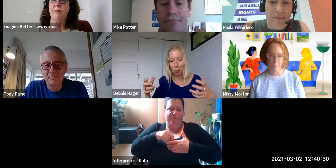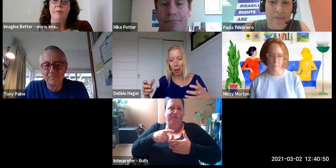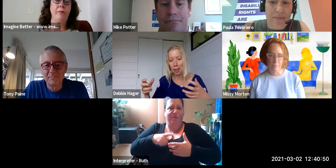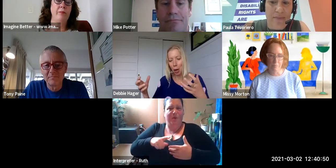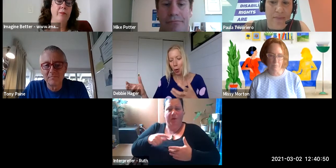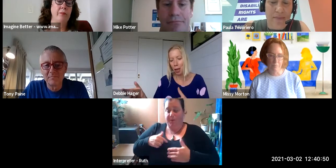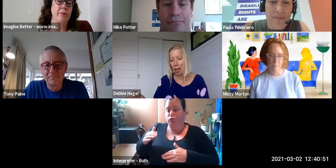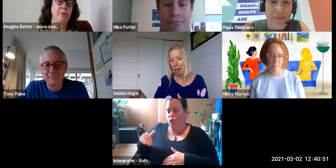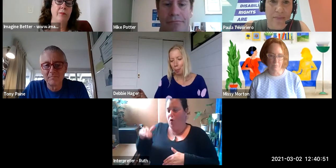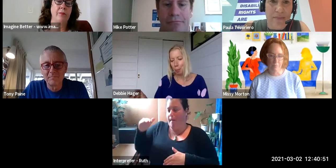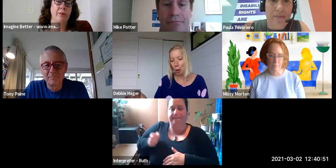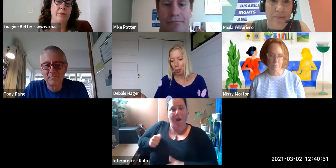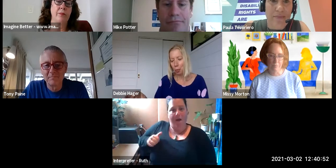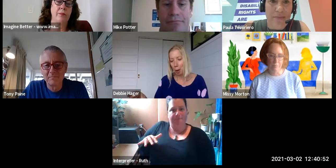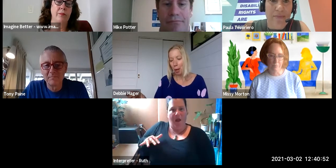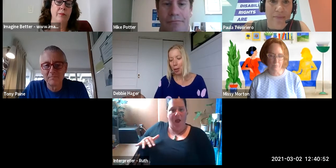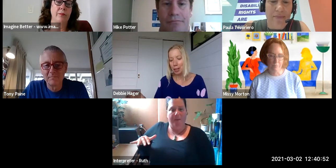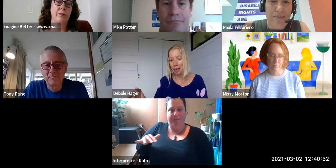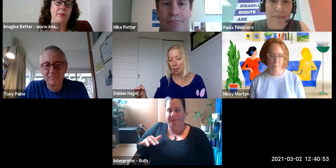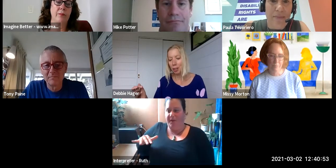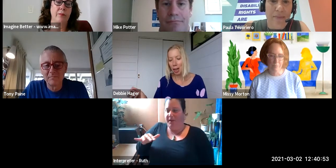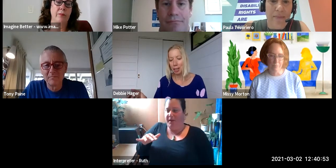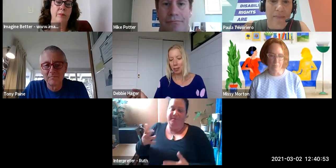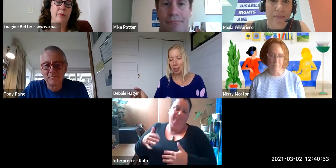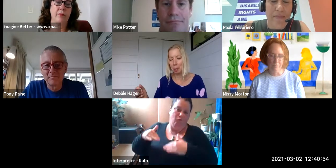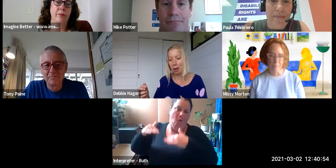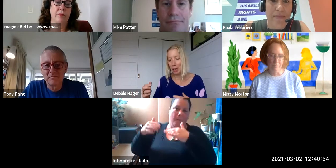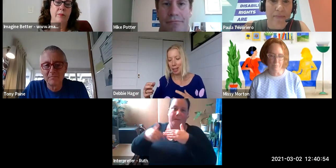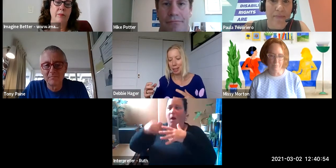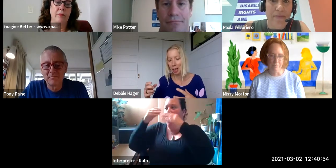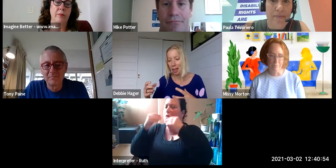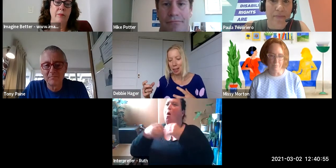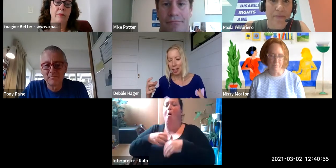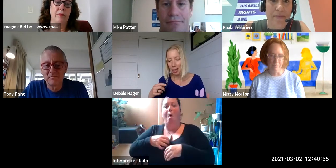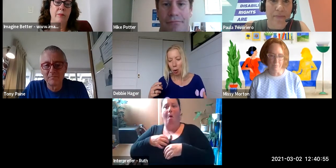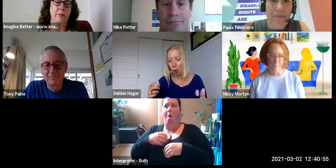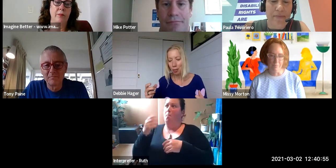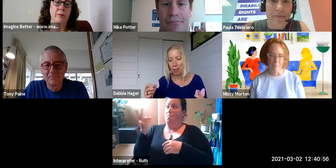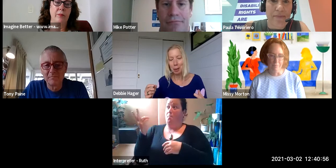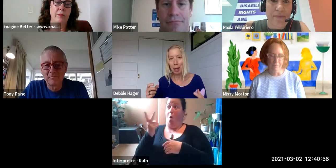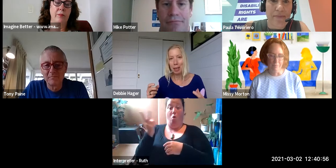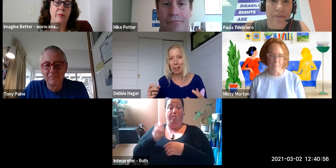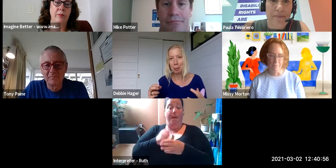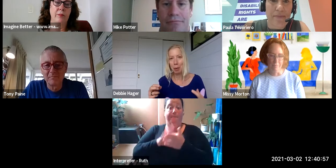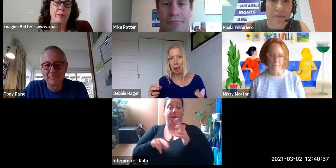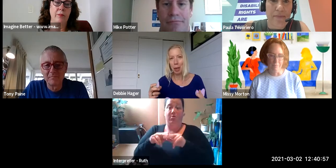Then i think the other thing I've observed about some of those other social movements is that of being very collectively loud.